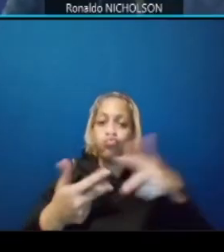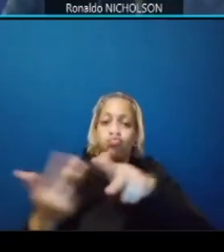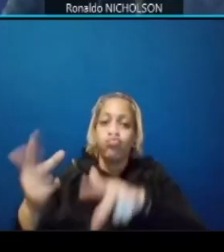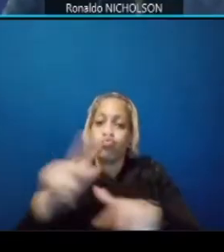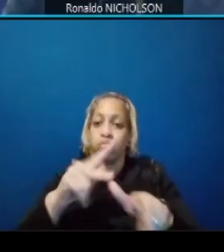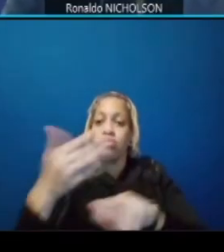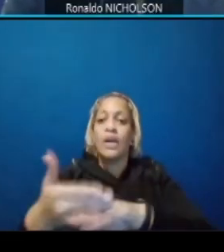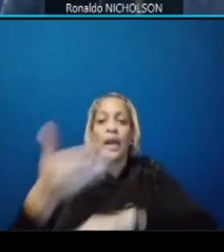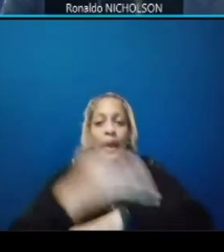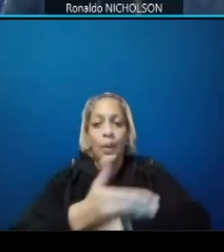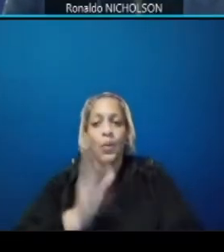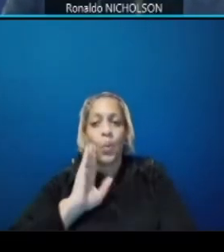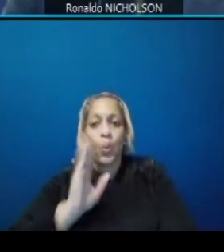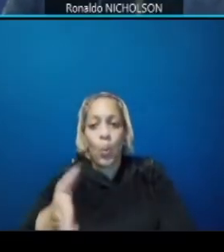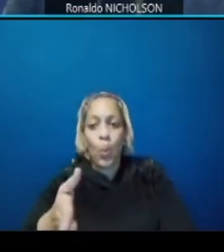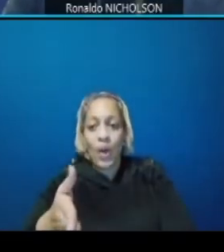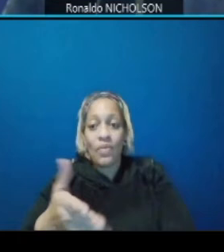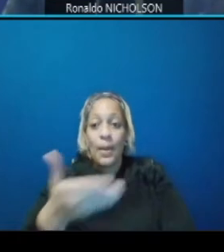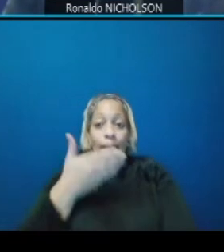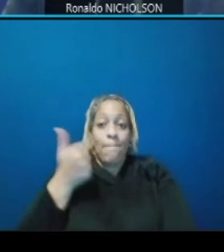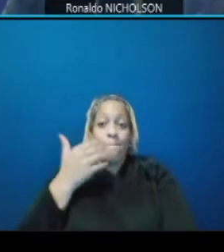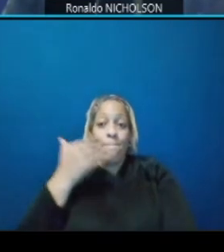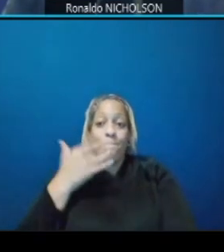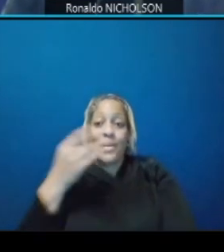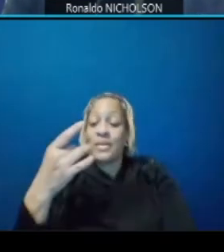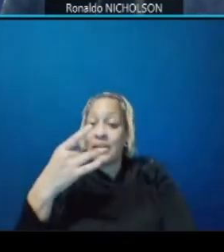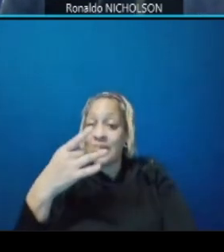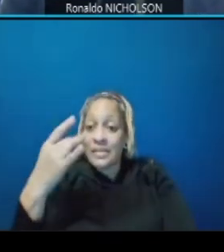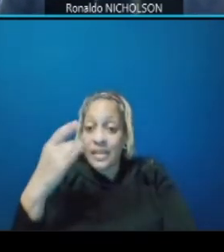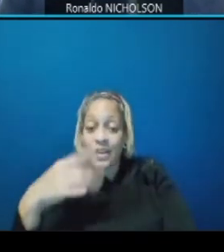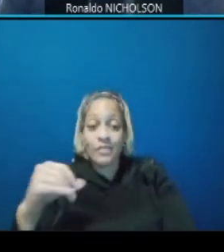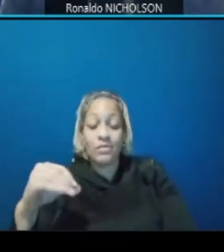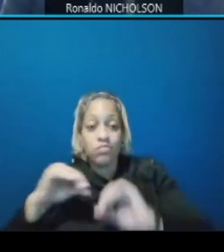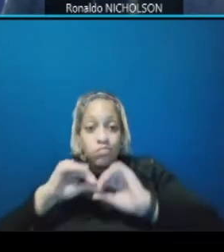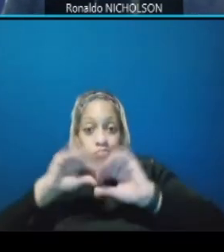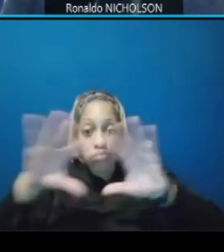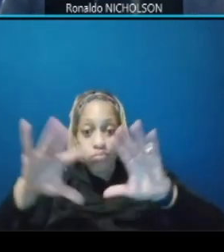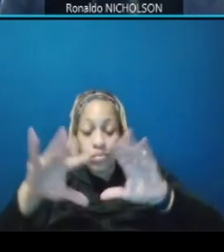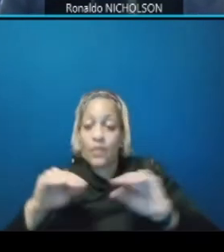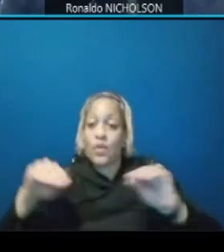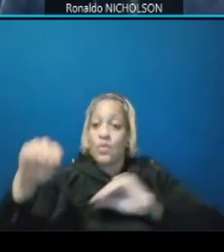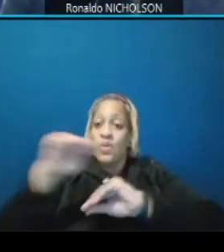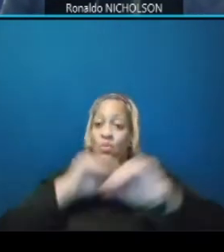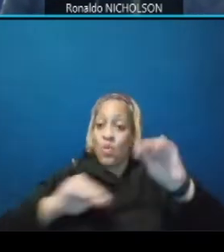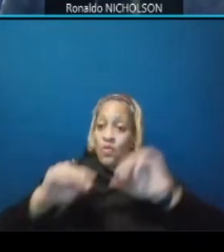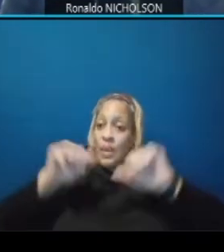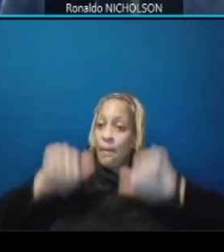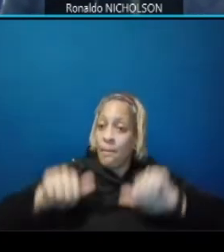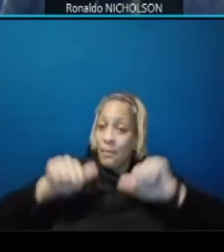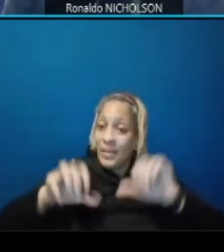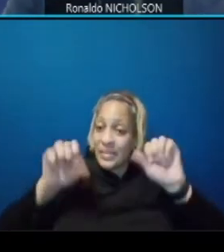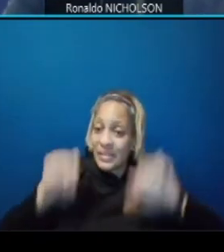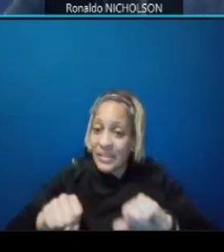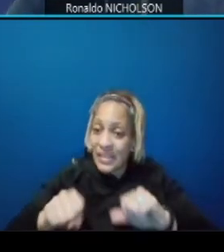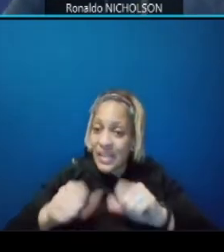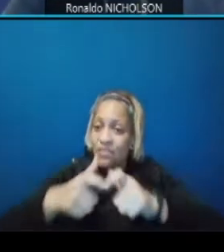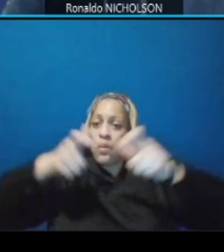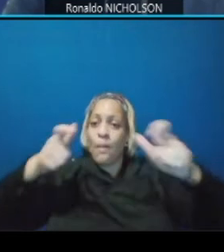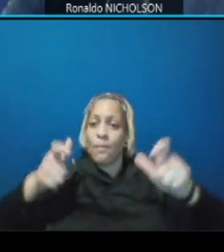sight distance and more maneuverability for larger vehicles um that may be on that corridor